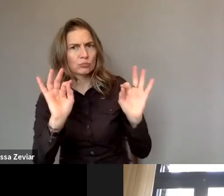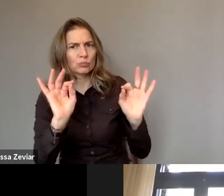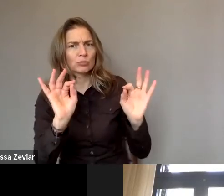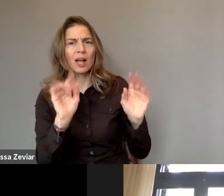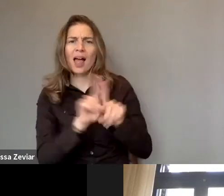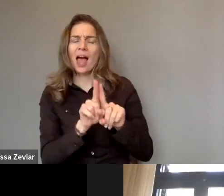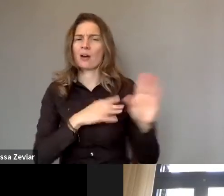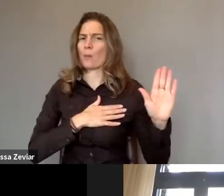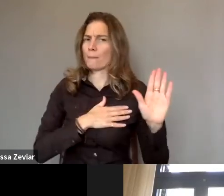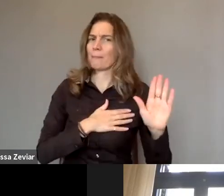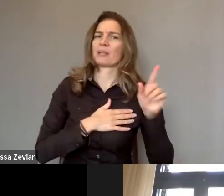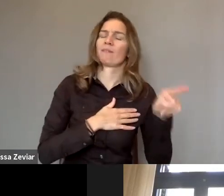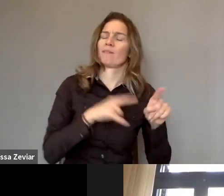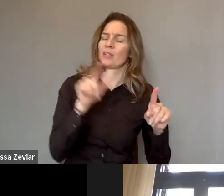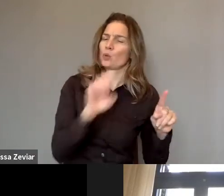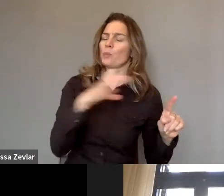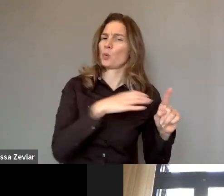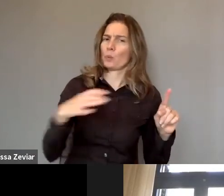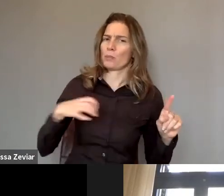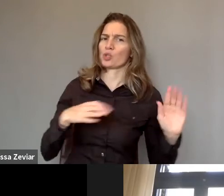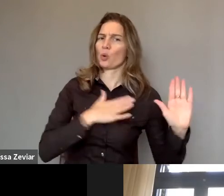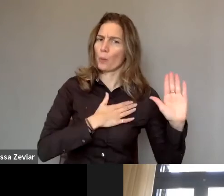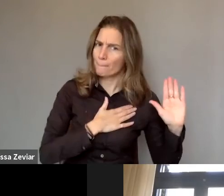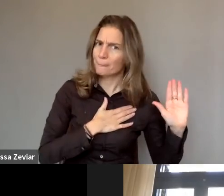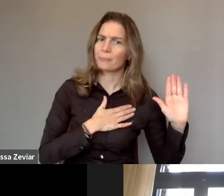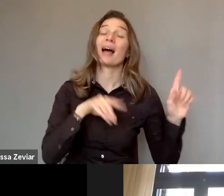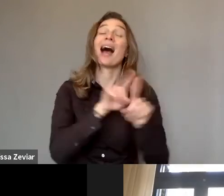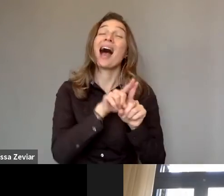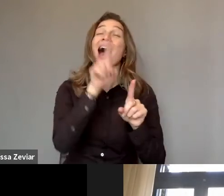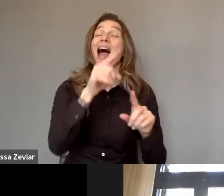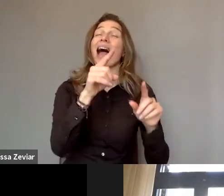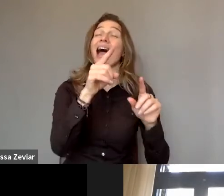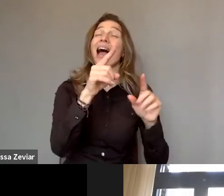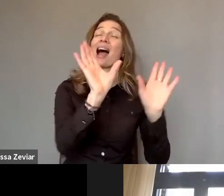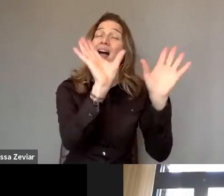from the European Commission and from Commissioner Dalli.